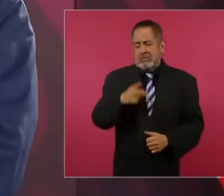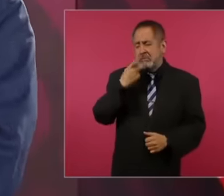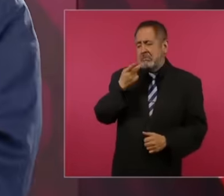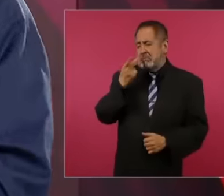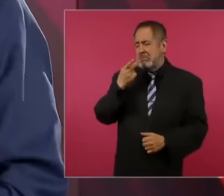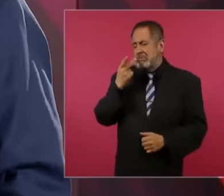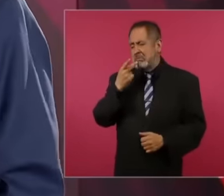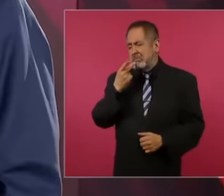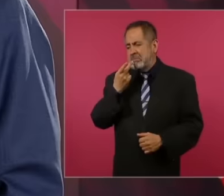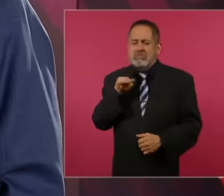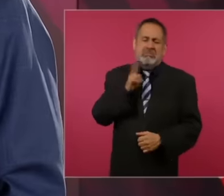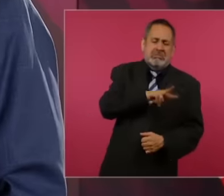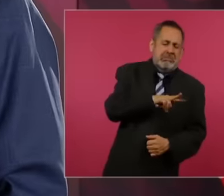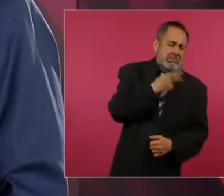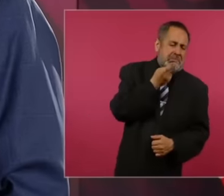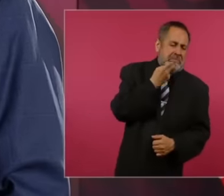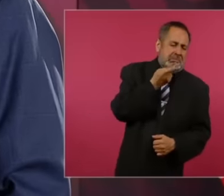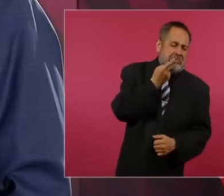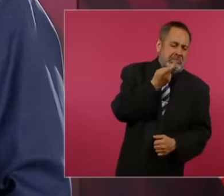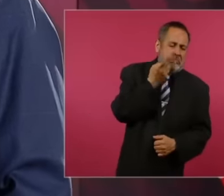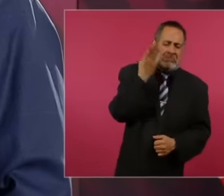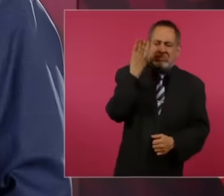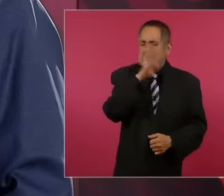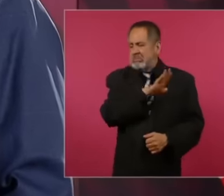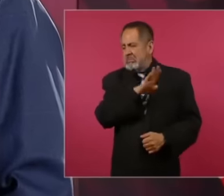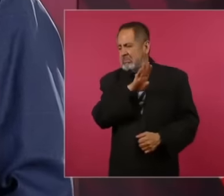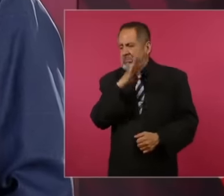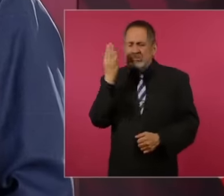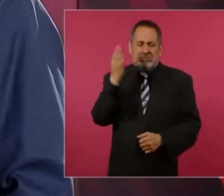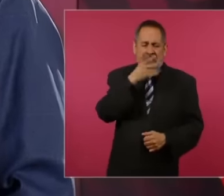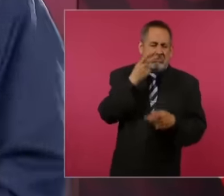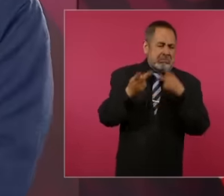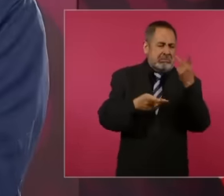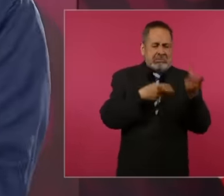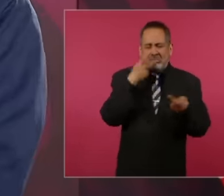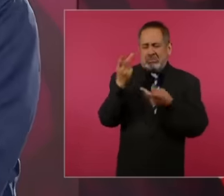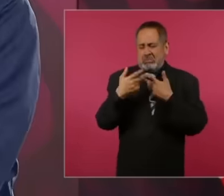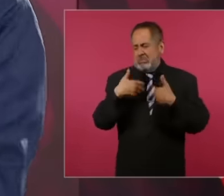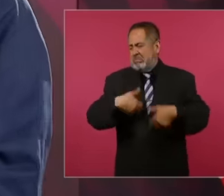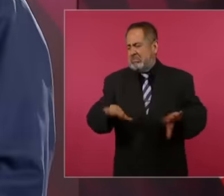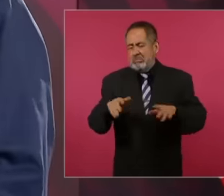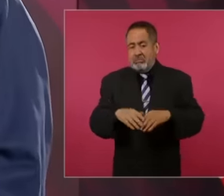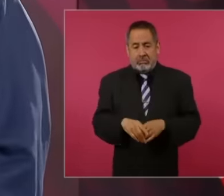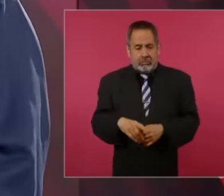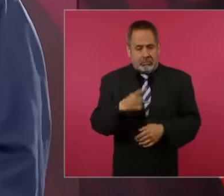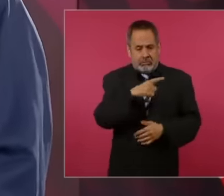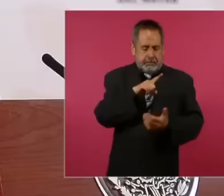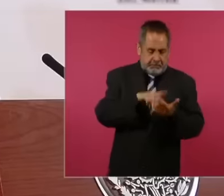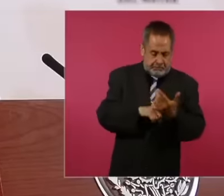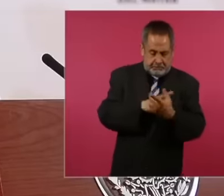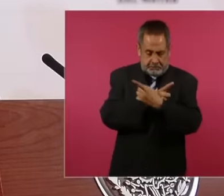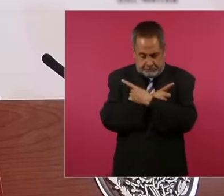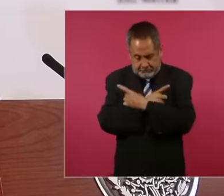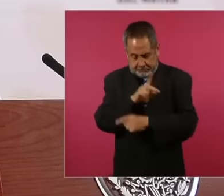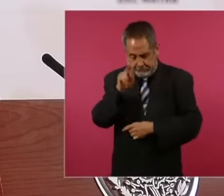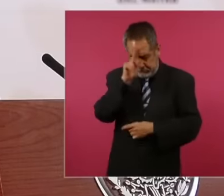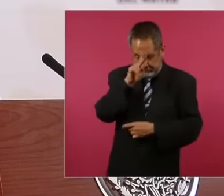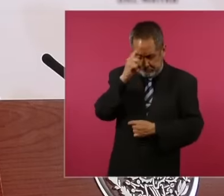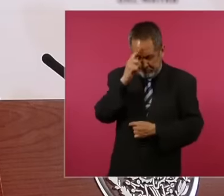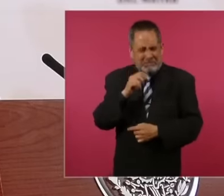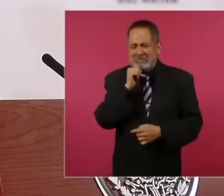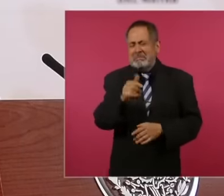other, they have no moral scruples of any kind.